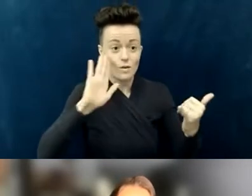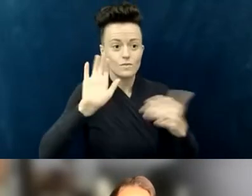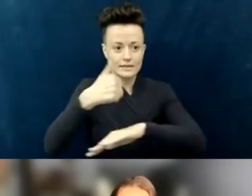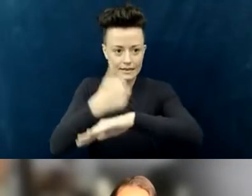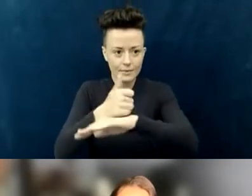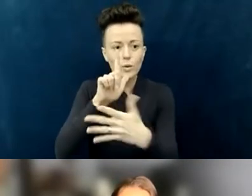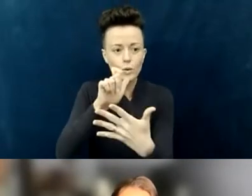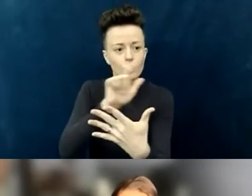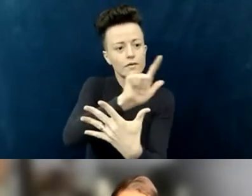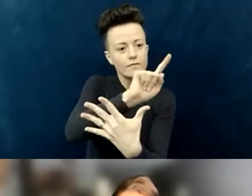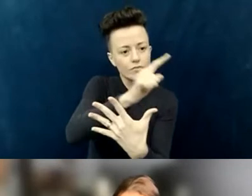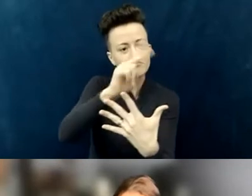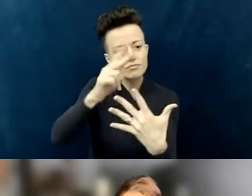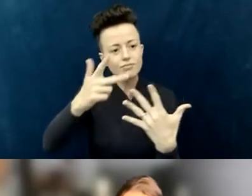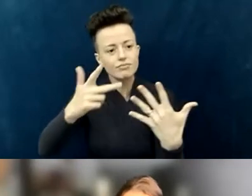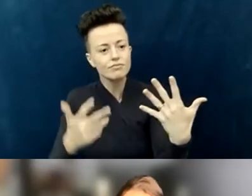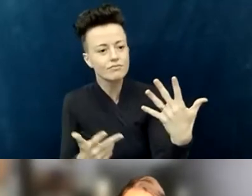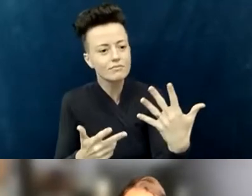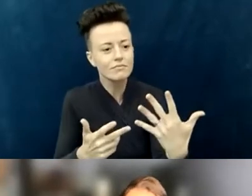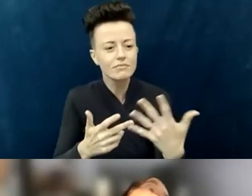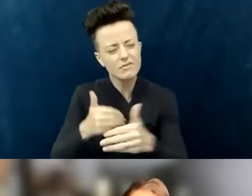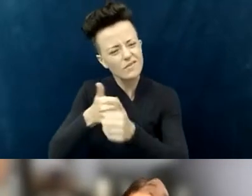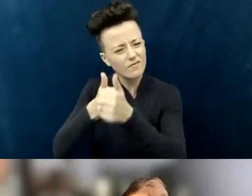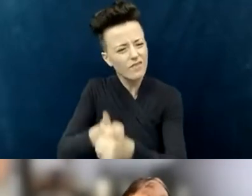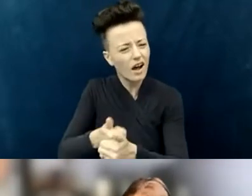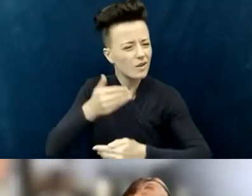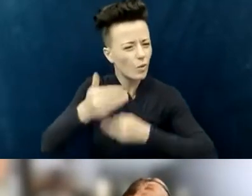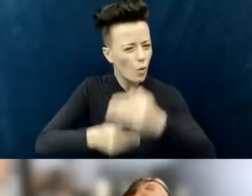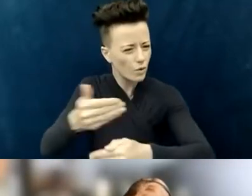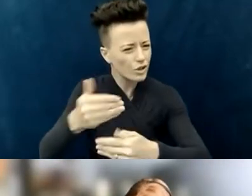and introduce ourselves to the rest of everyone else here.